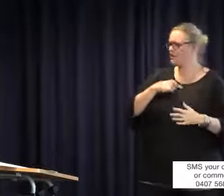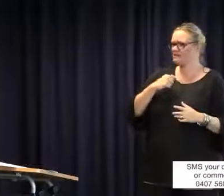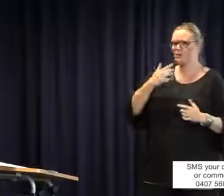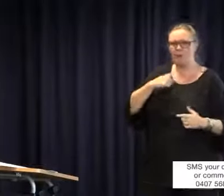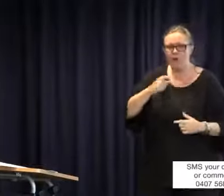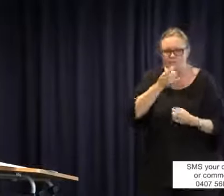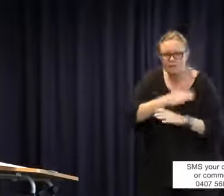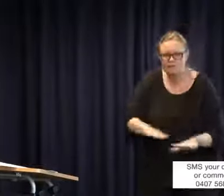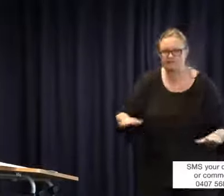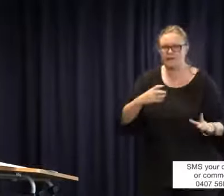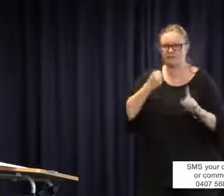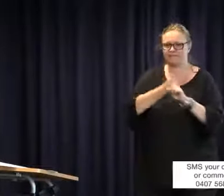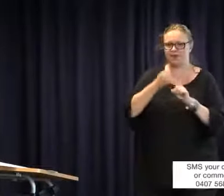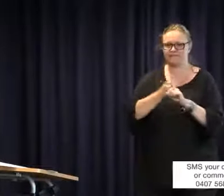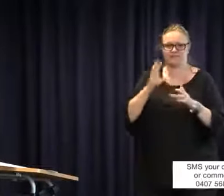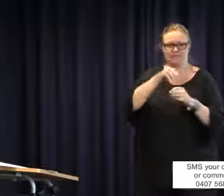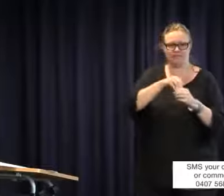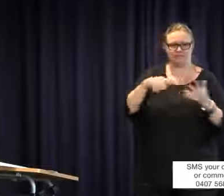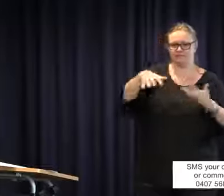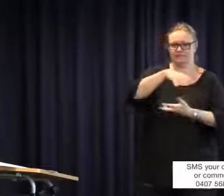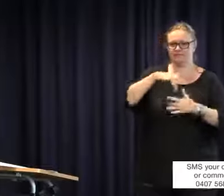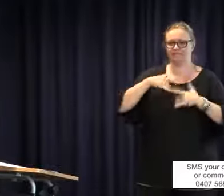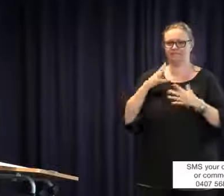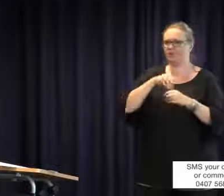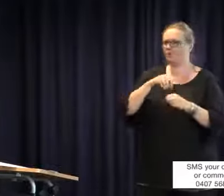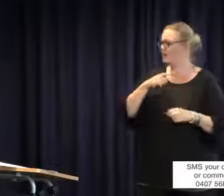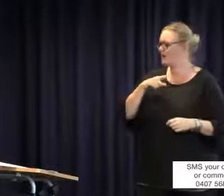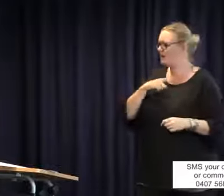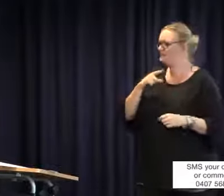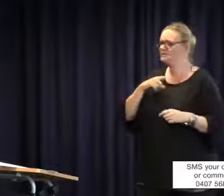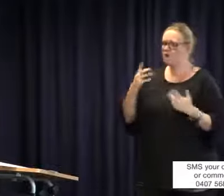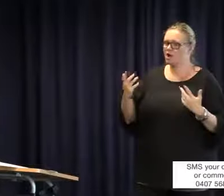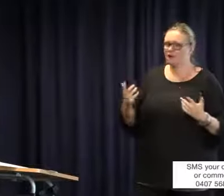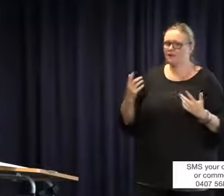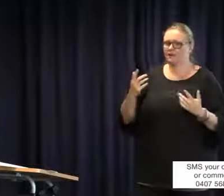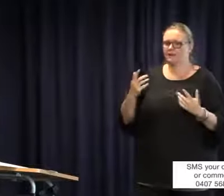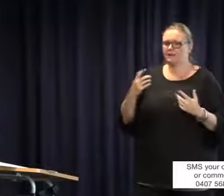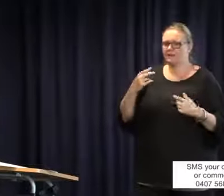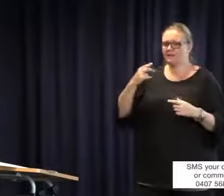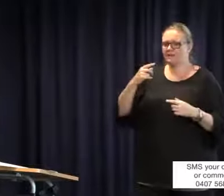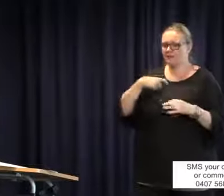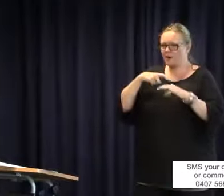my child to access a school that provides Auslan so that my child feels like they are